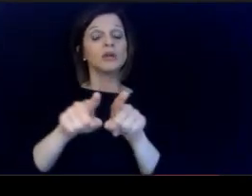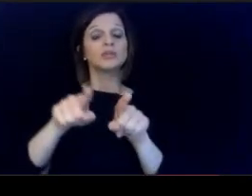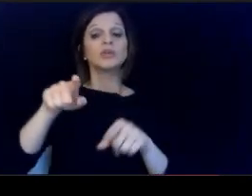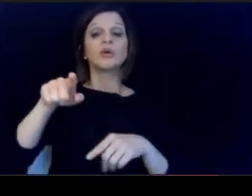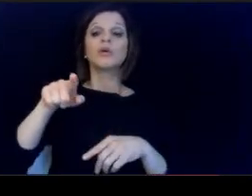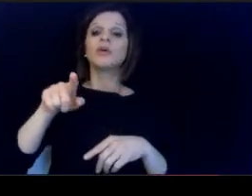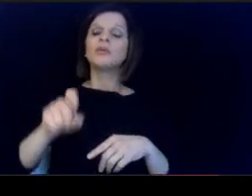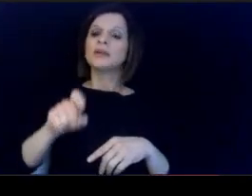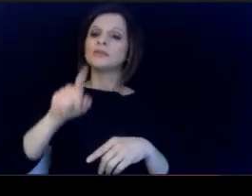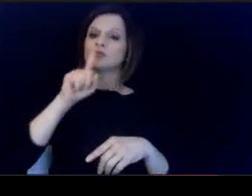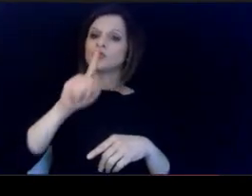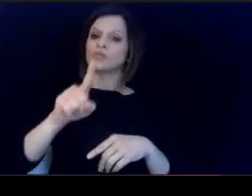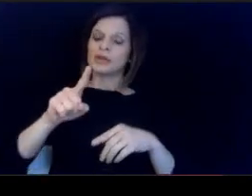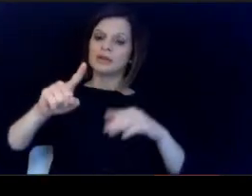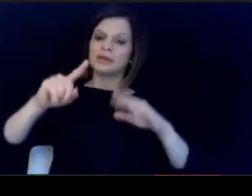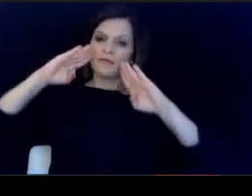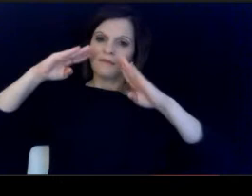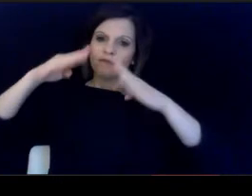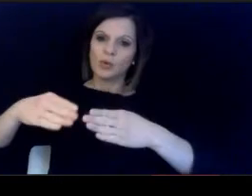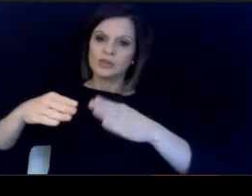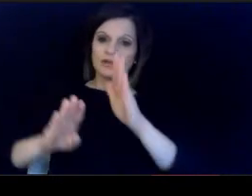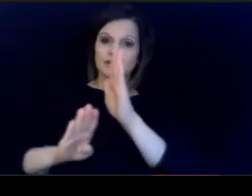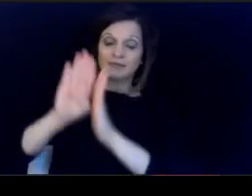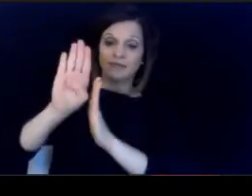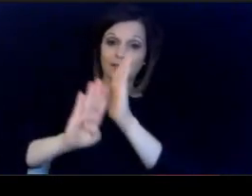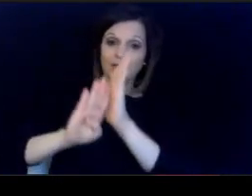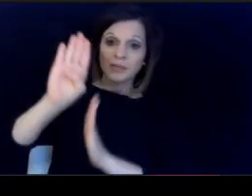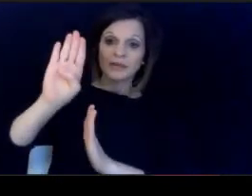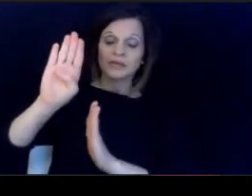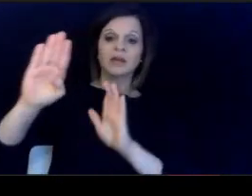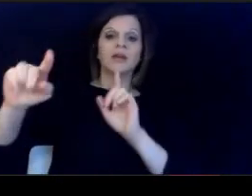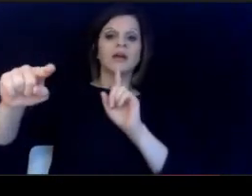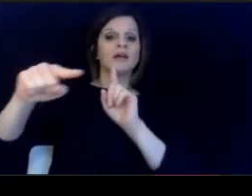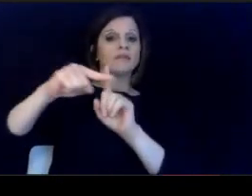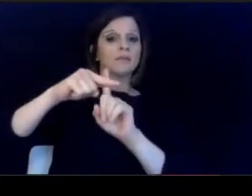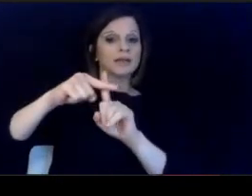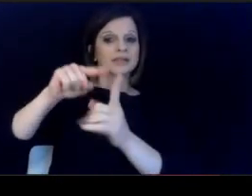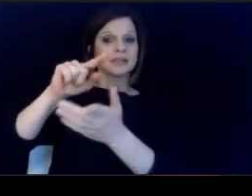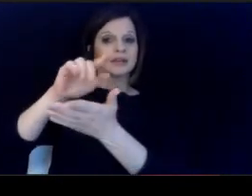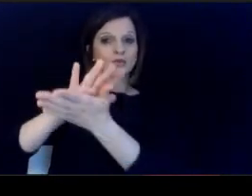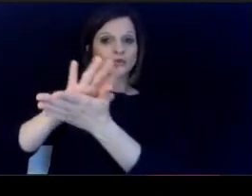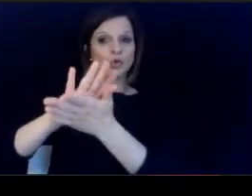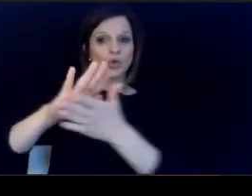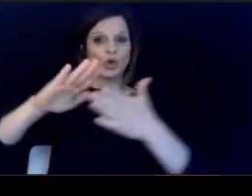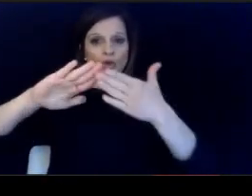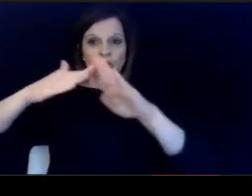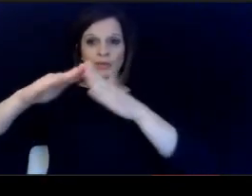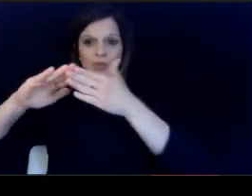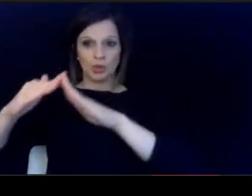concentrate on the development of. positive school communities that.